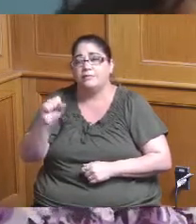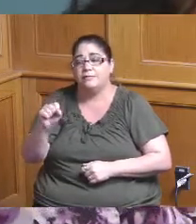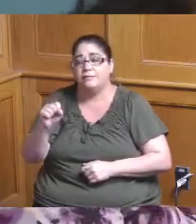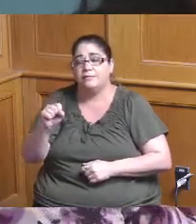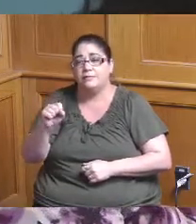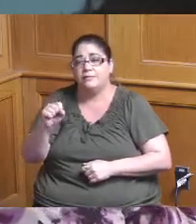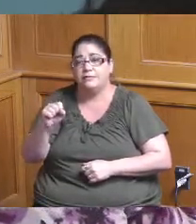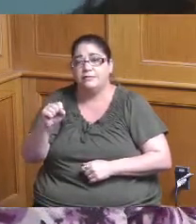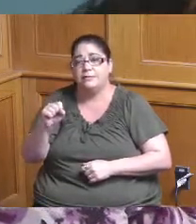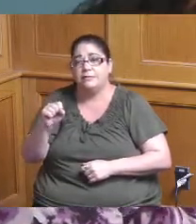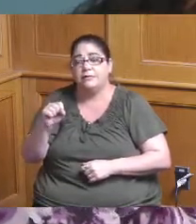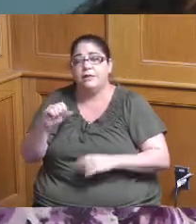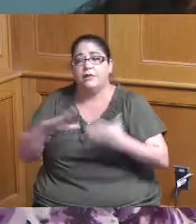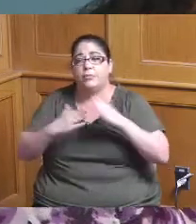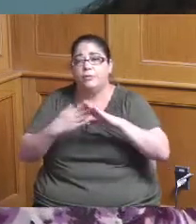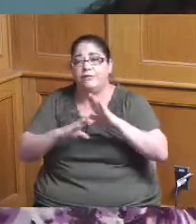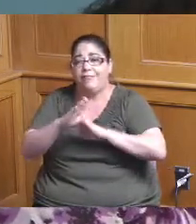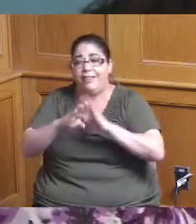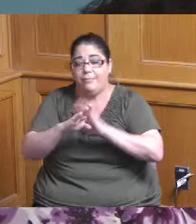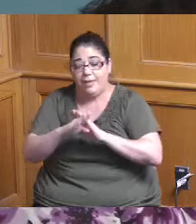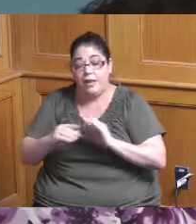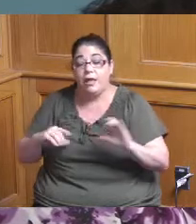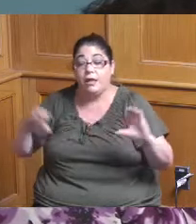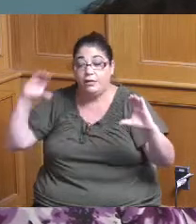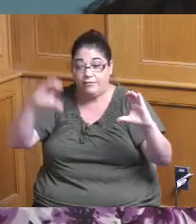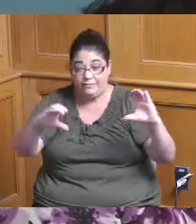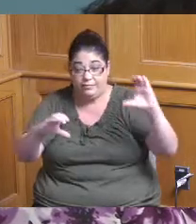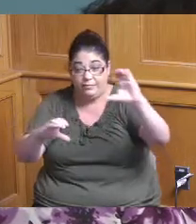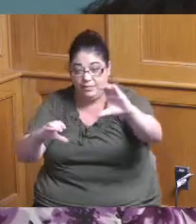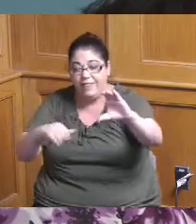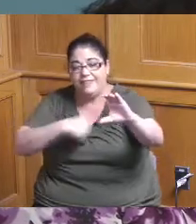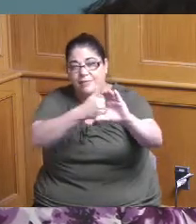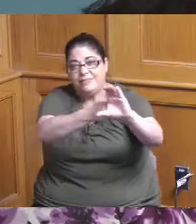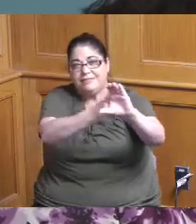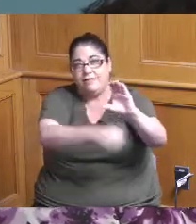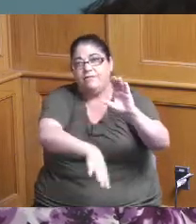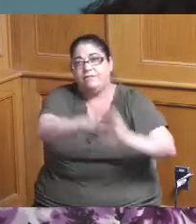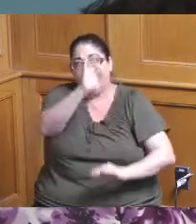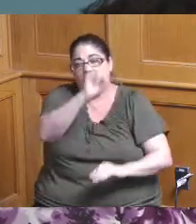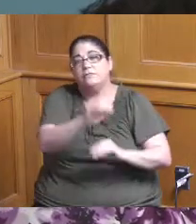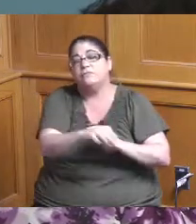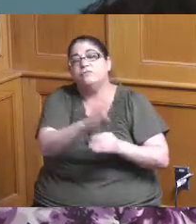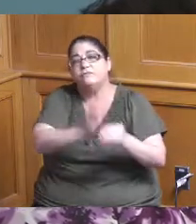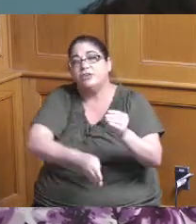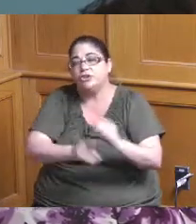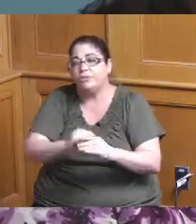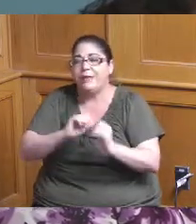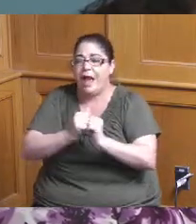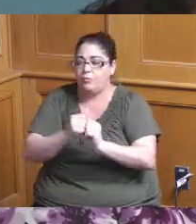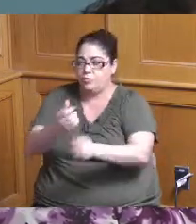couldn't finish do we get indication you know how did you come up with this number was it just